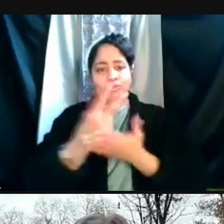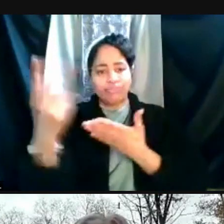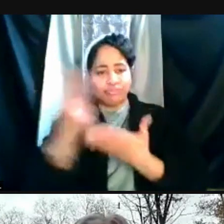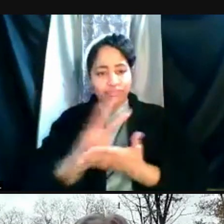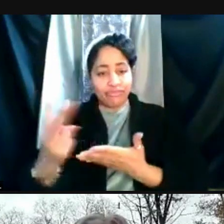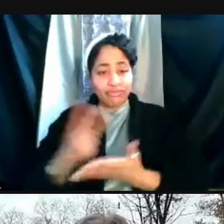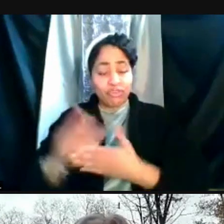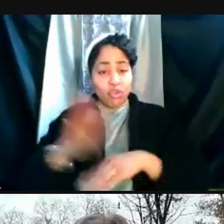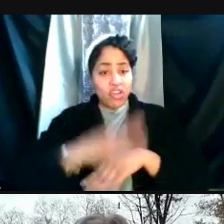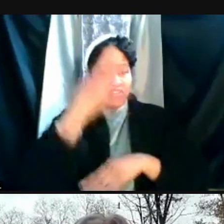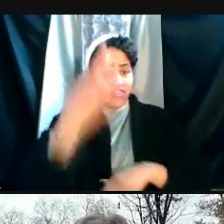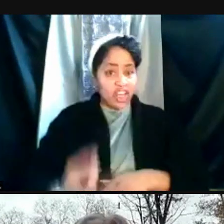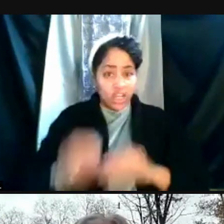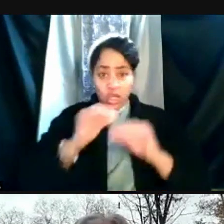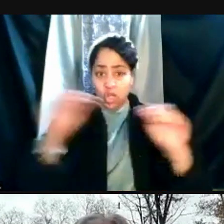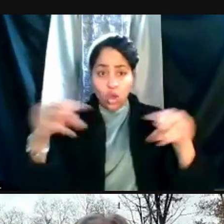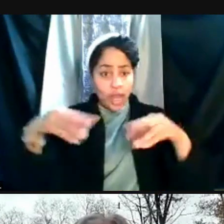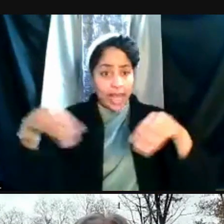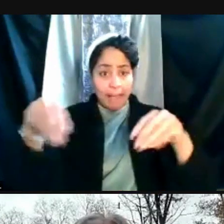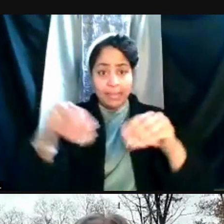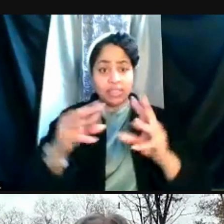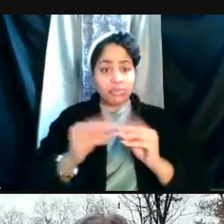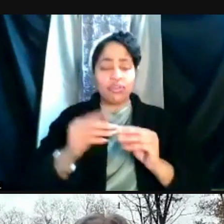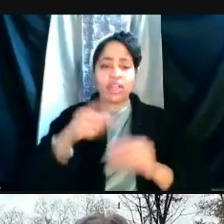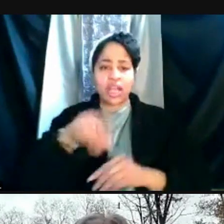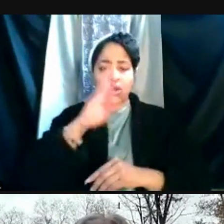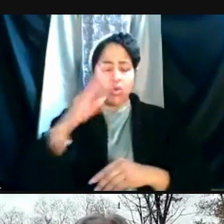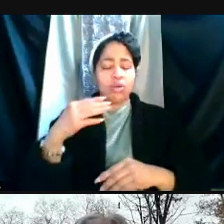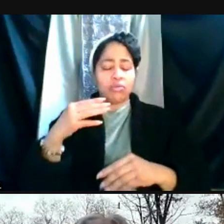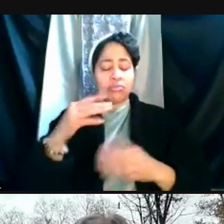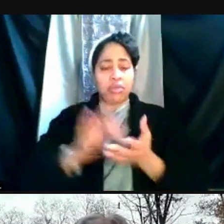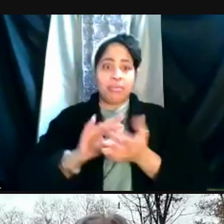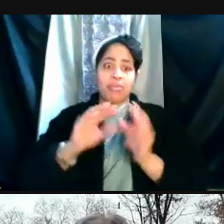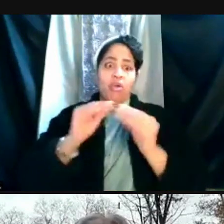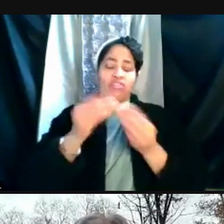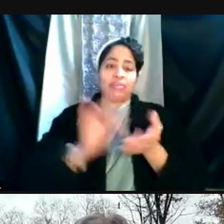Michigan Medicine will be hosting town halls for the U of M community as well.